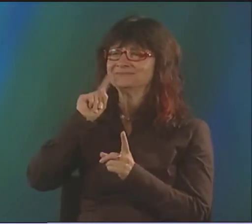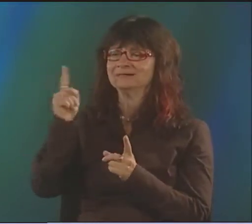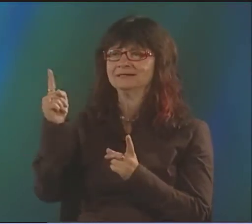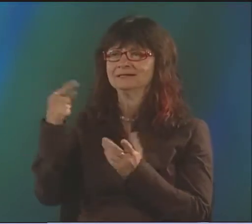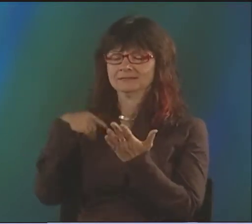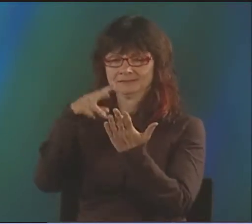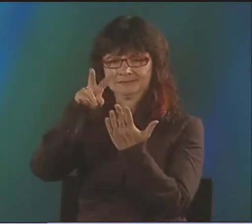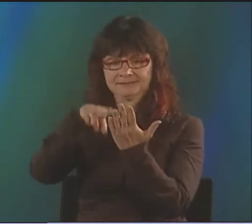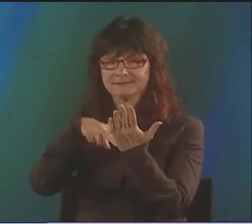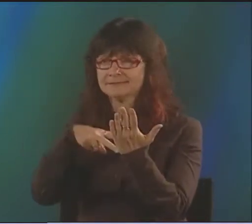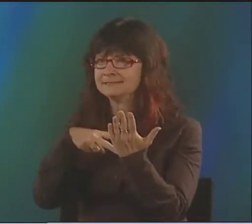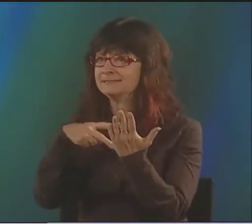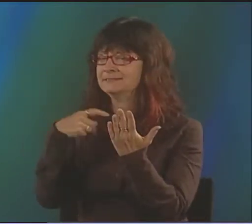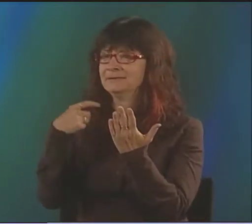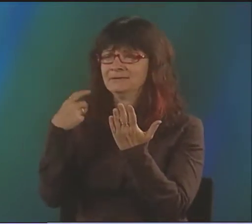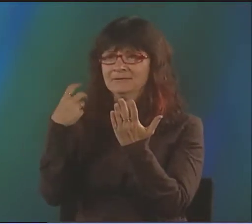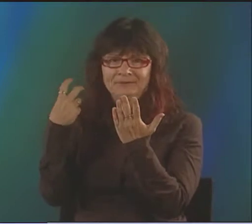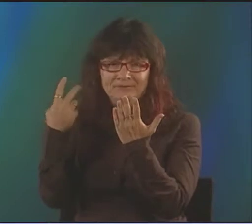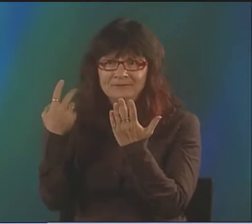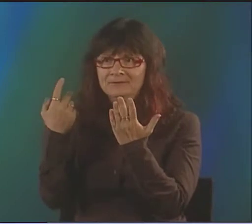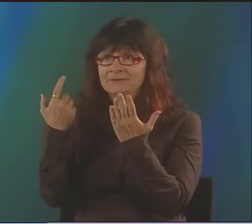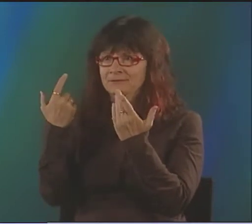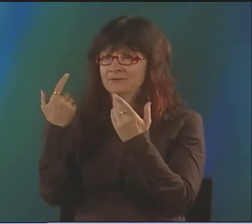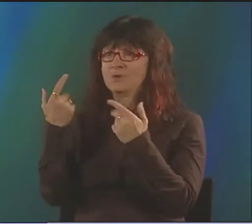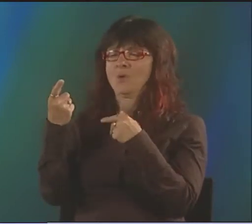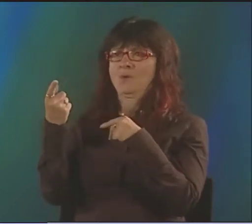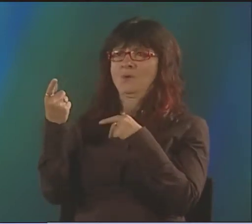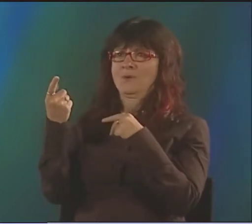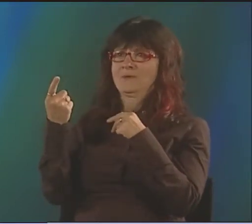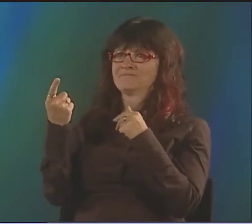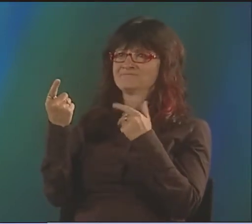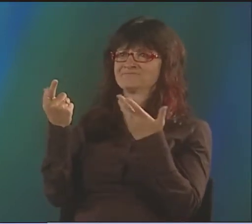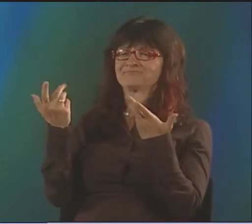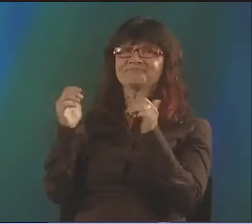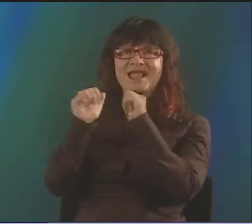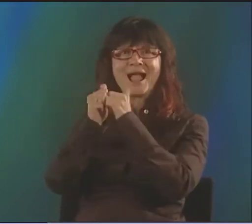HIS ART WAS WRITTEN, OF COURSE, THE WAY HE CREATED POETRY.